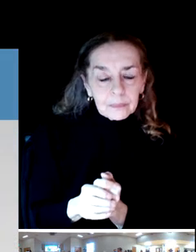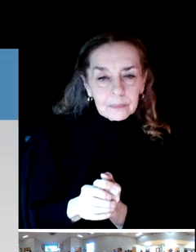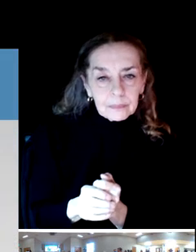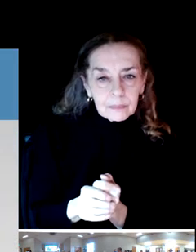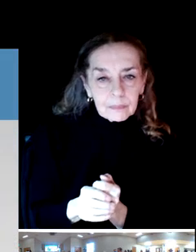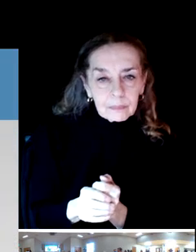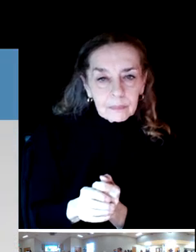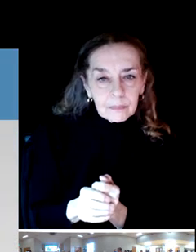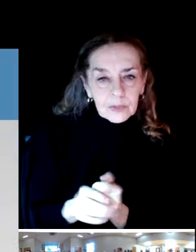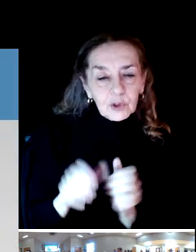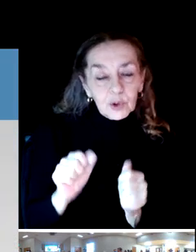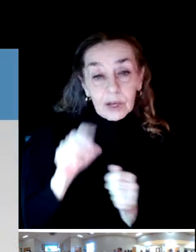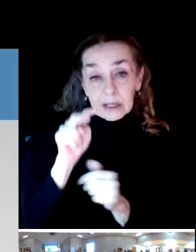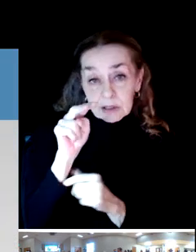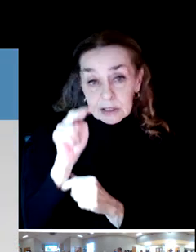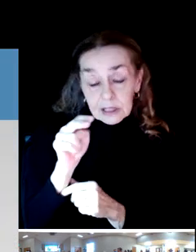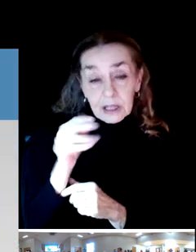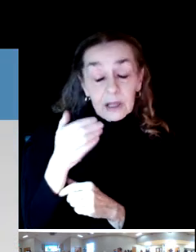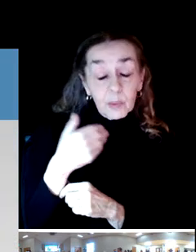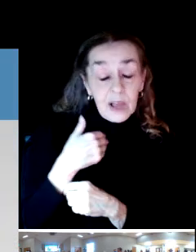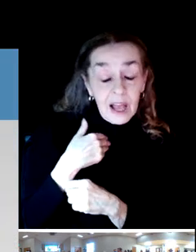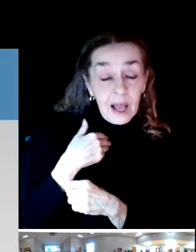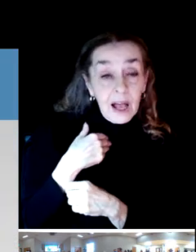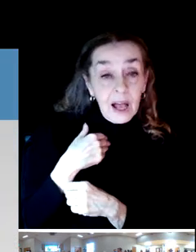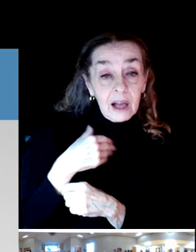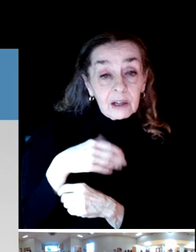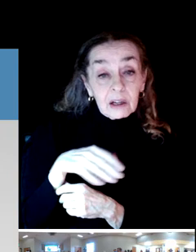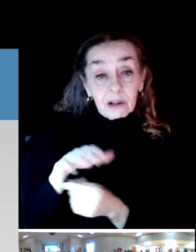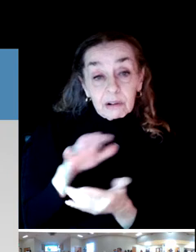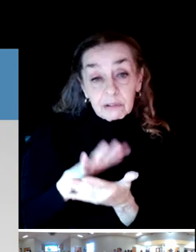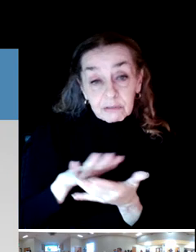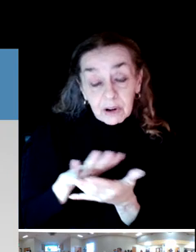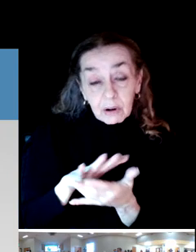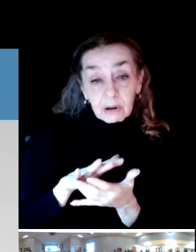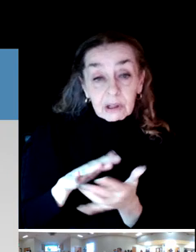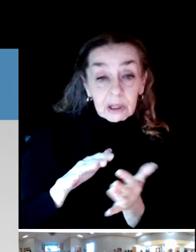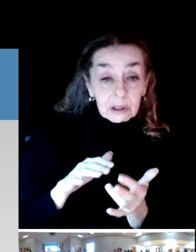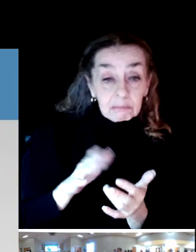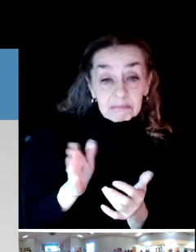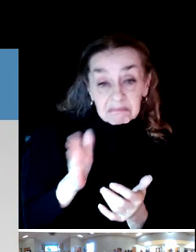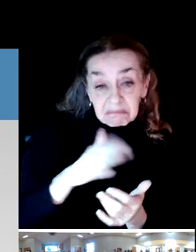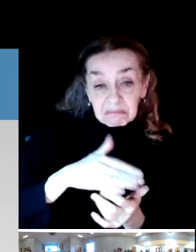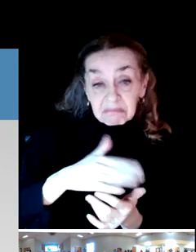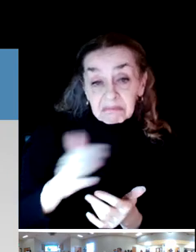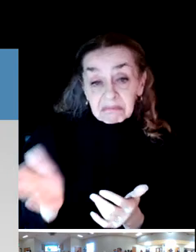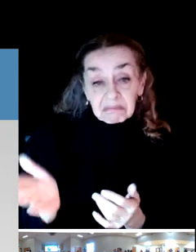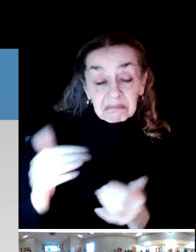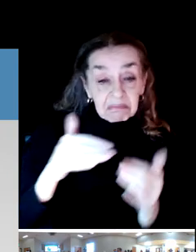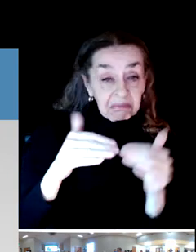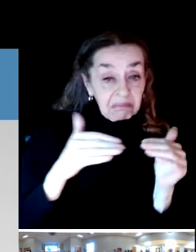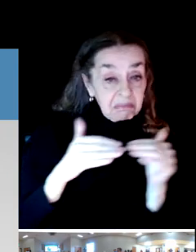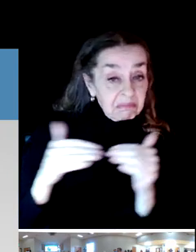And you can see that we had a fairly, a fairly reasonable spread of individuals what we what